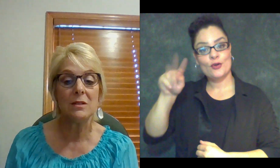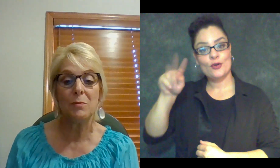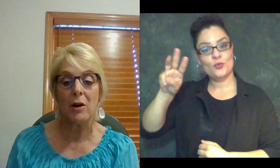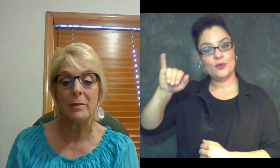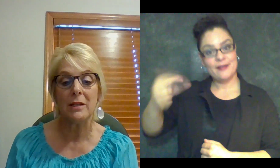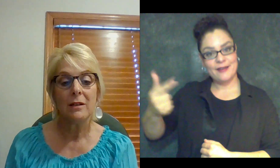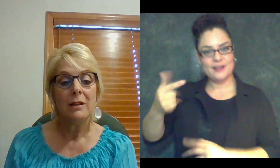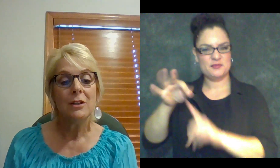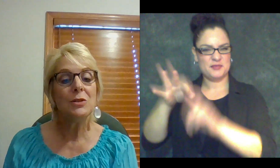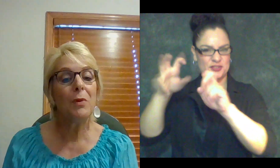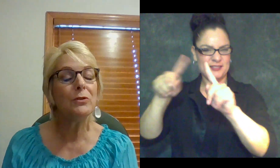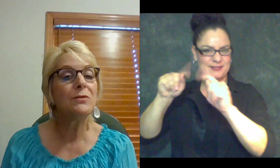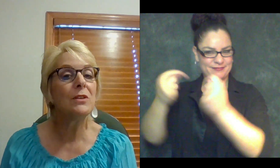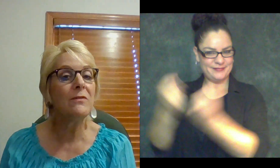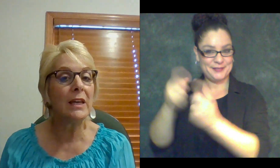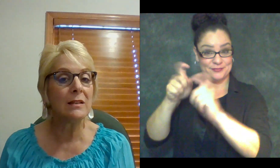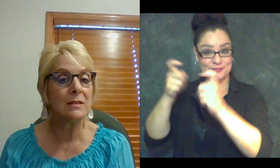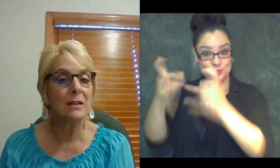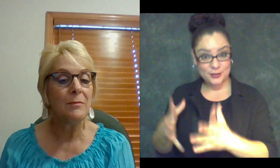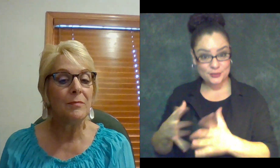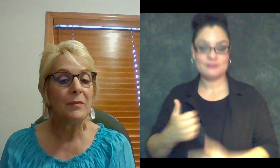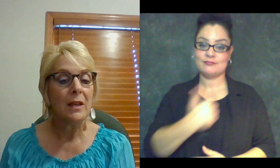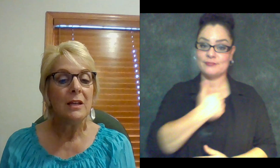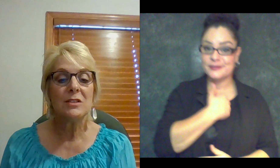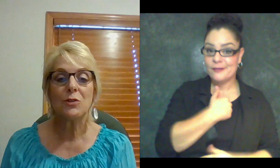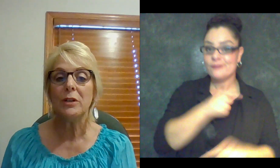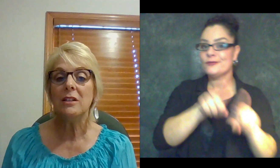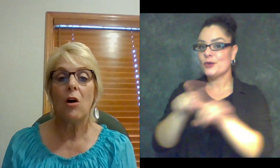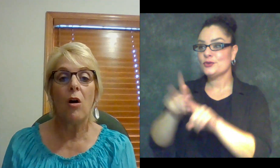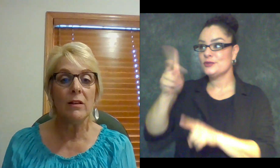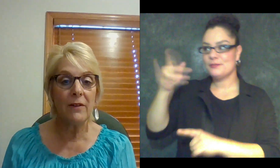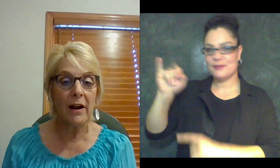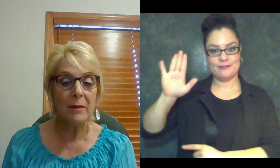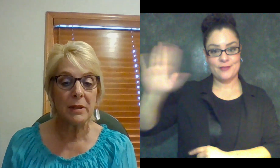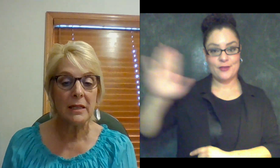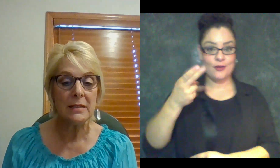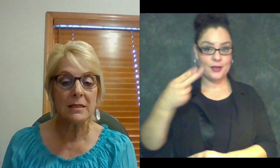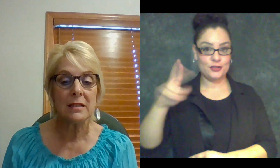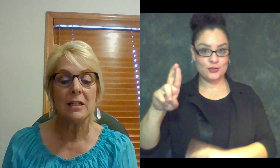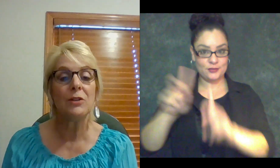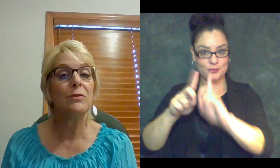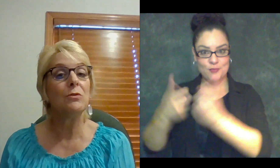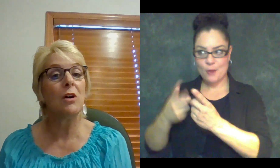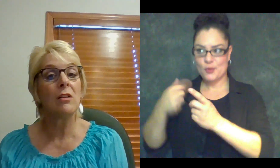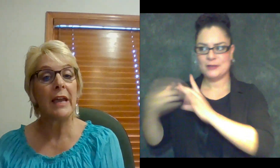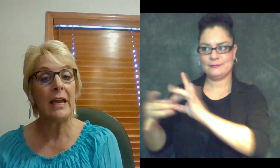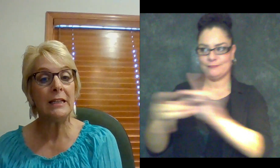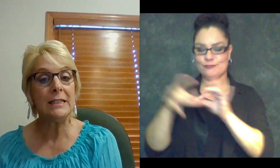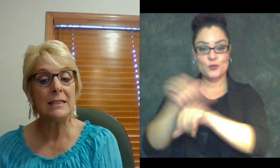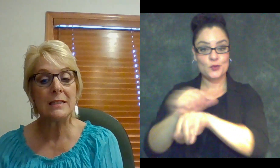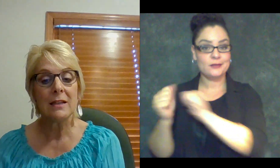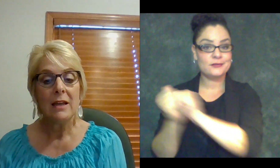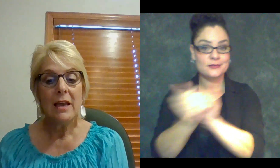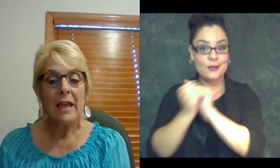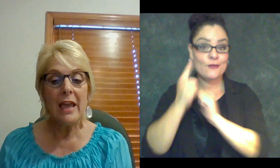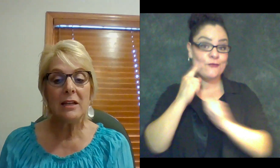department to post for the vacancy, screened all of our applicants, interviewed all candidates,